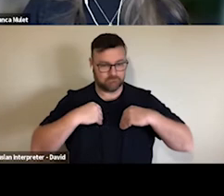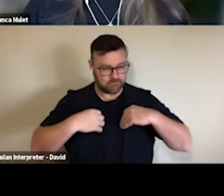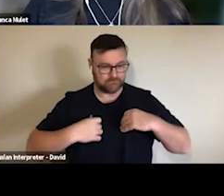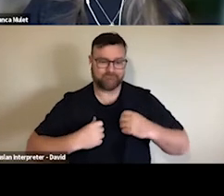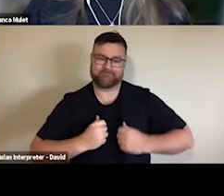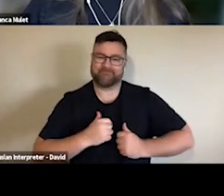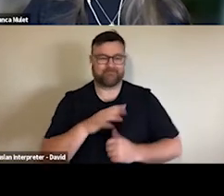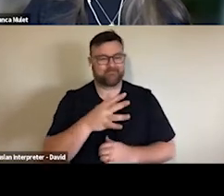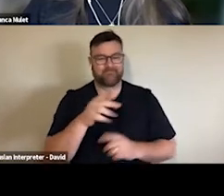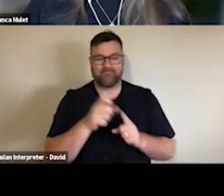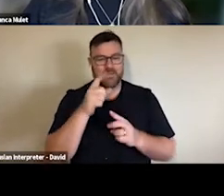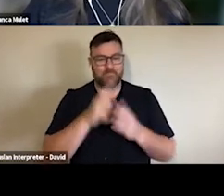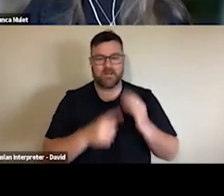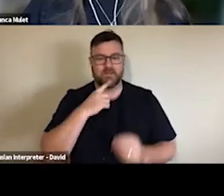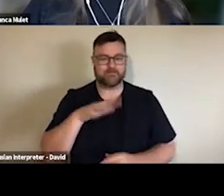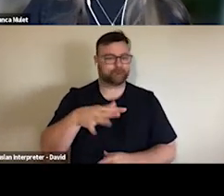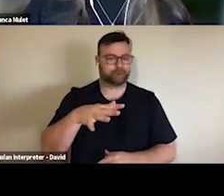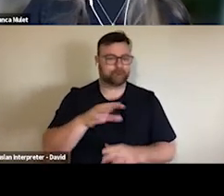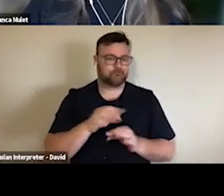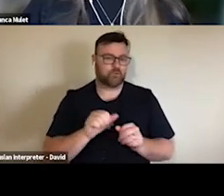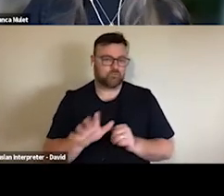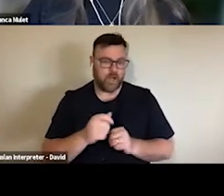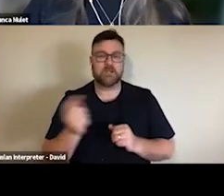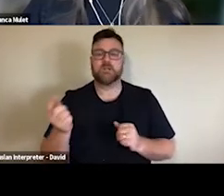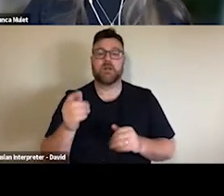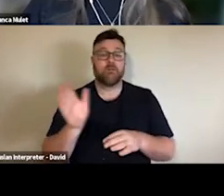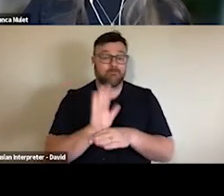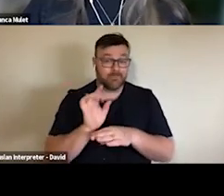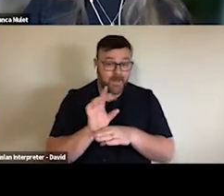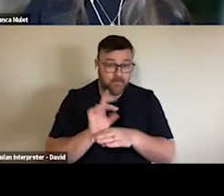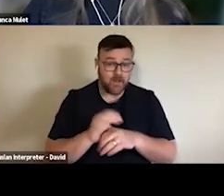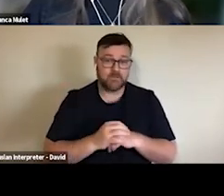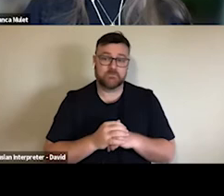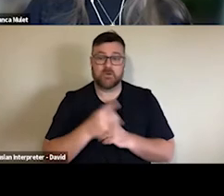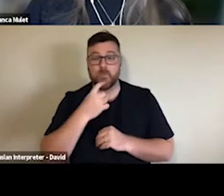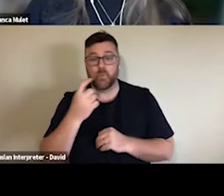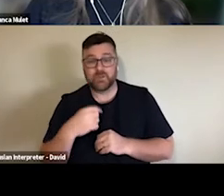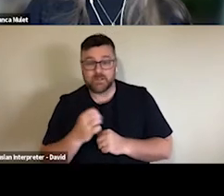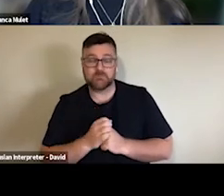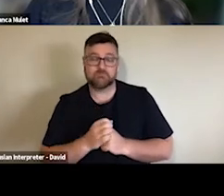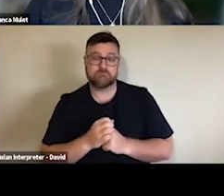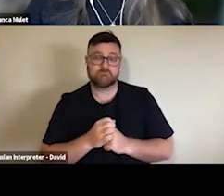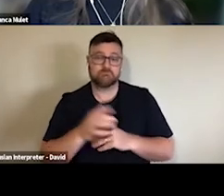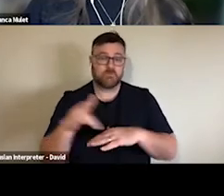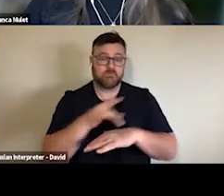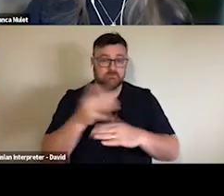I neglected to welcome and introduce our Auslan interpreters Carly and Nicole, so thank you